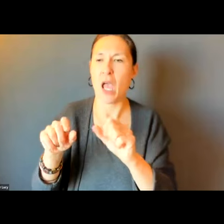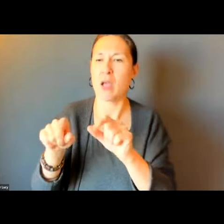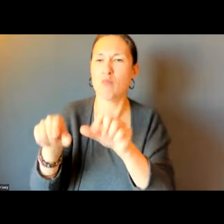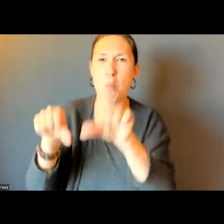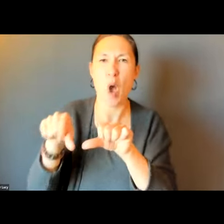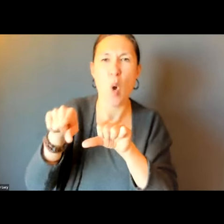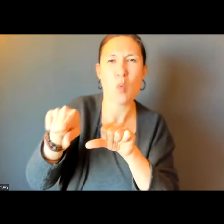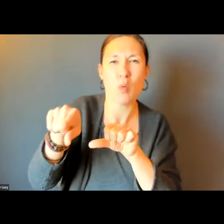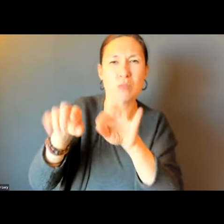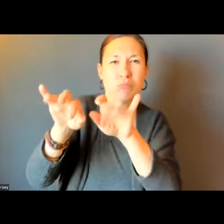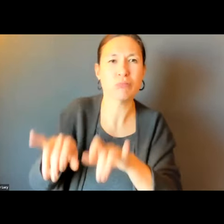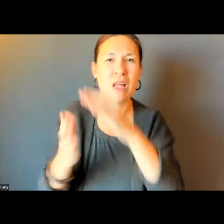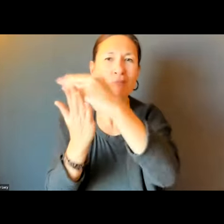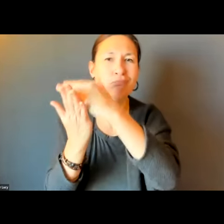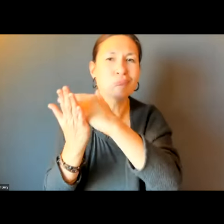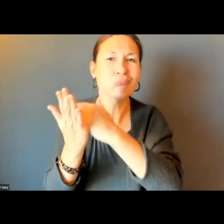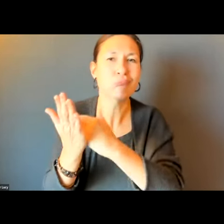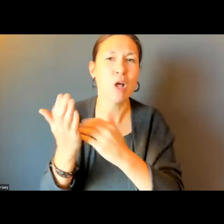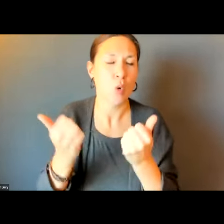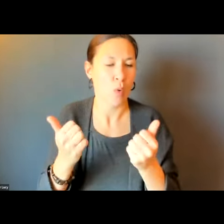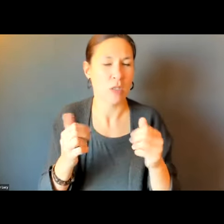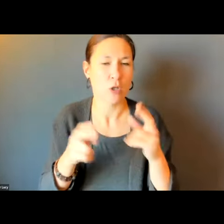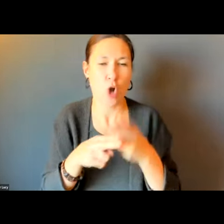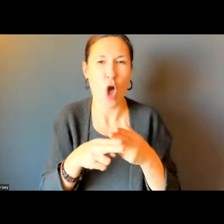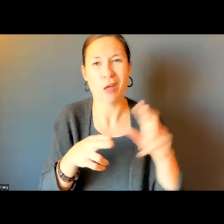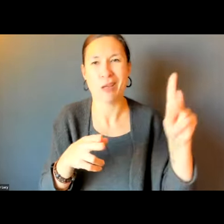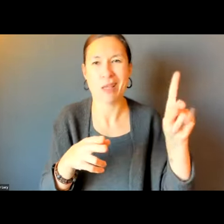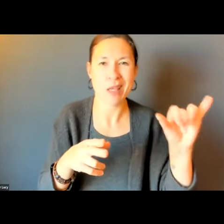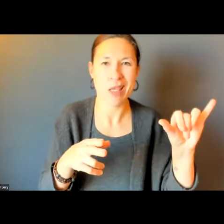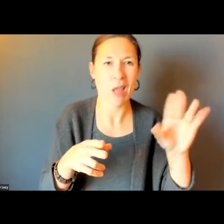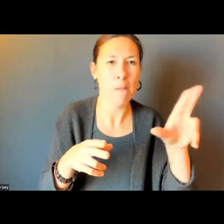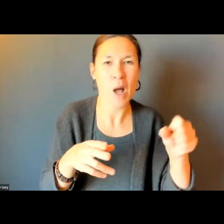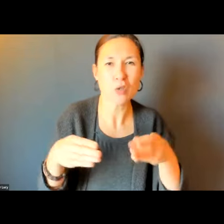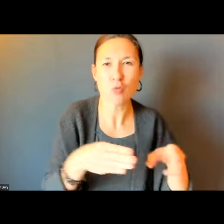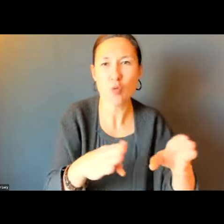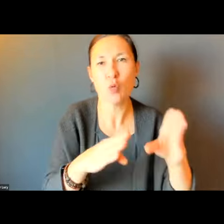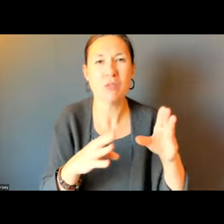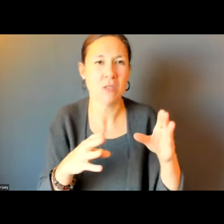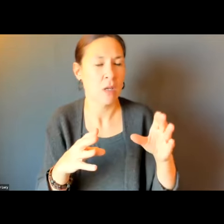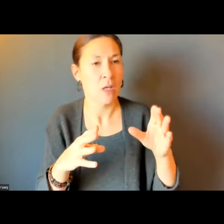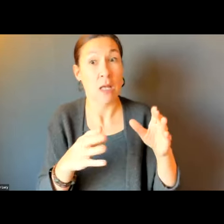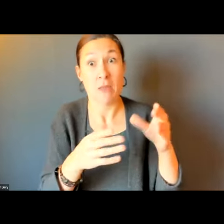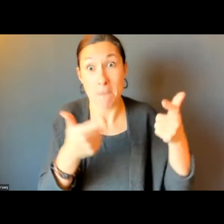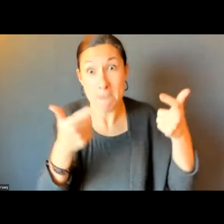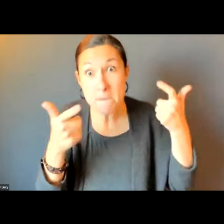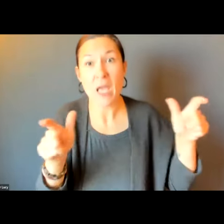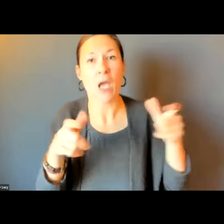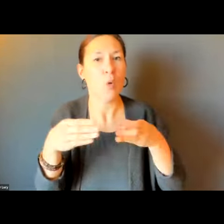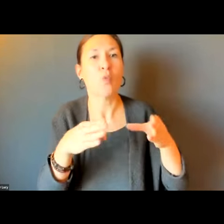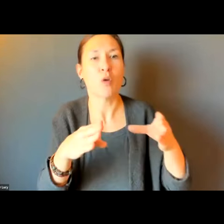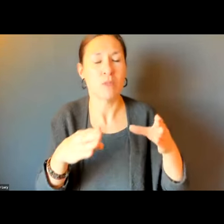COLLEAGUES IF THEY CAN DROP THE LIST OF THE KEY BUS ROUTES ARE IN THE CHAT. THERE ARE 15 BUS ROUTES.